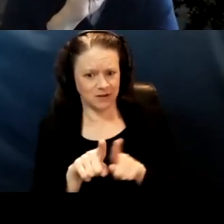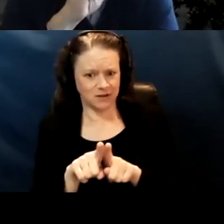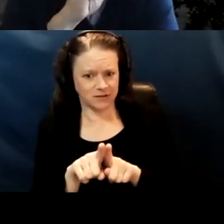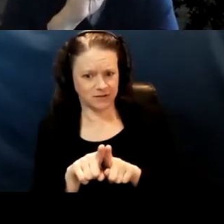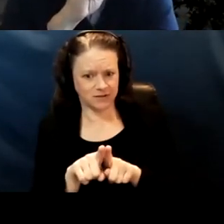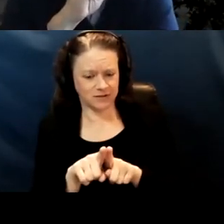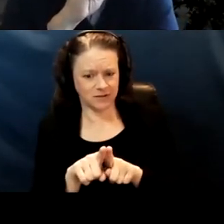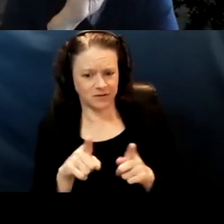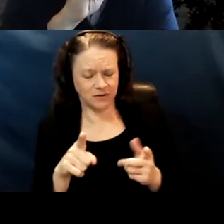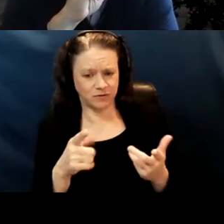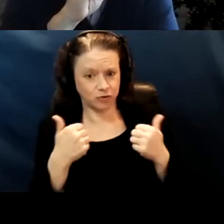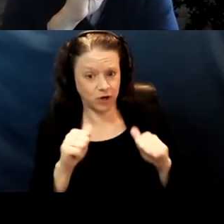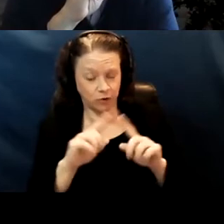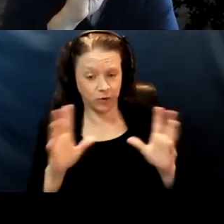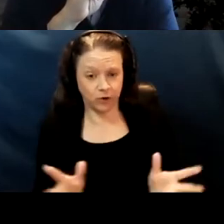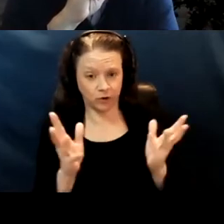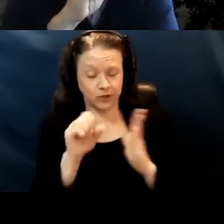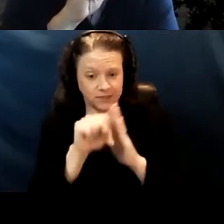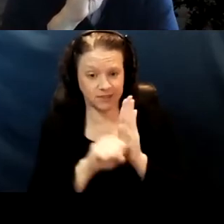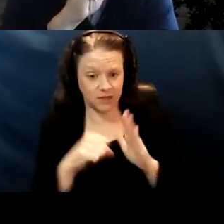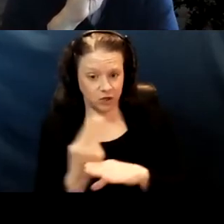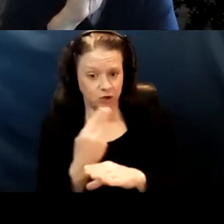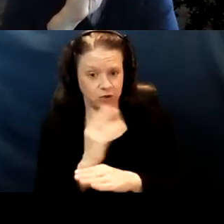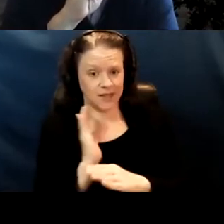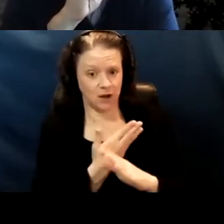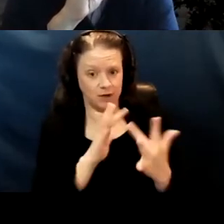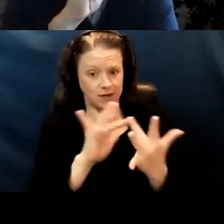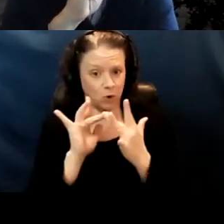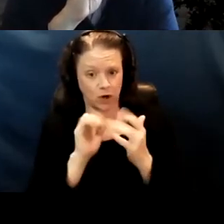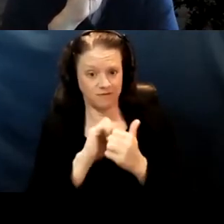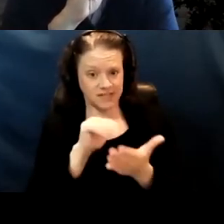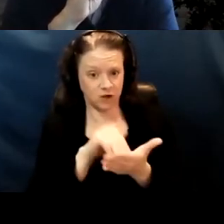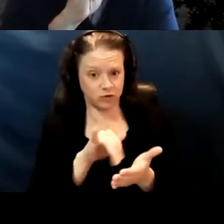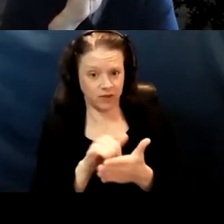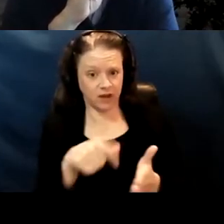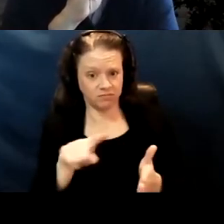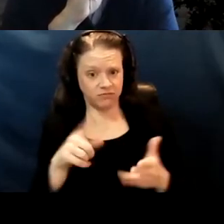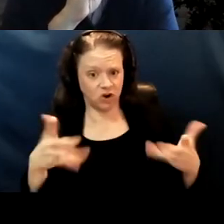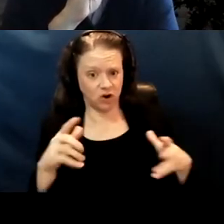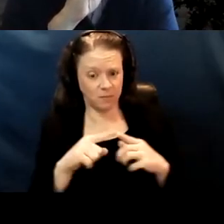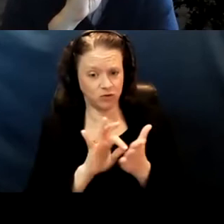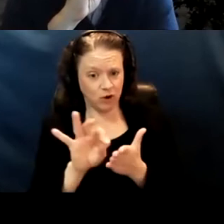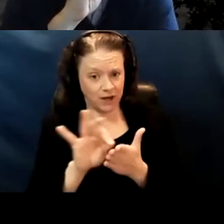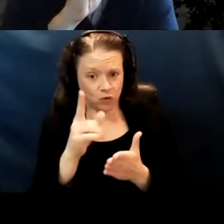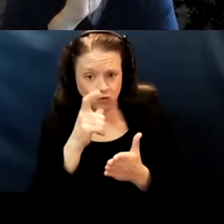That's why I'm also trying to encourage the state to use our network of centers that have already been tracking the folks that needed at home to show